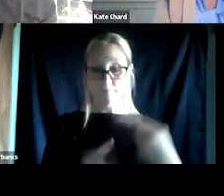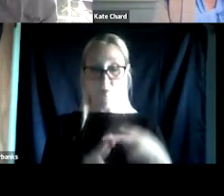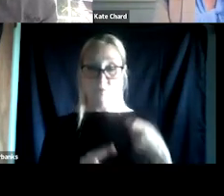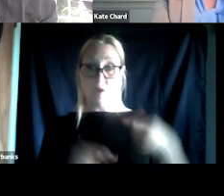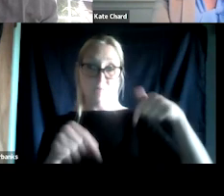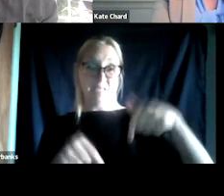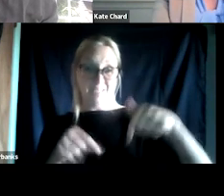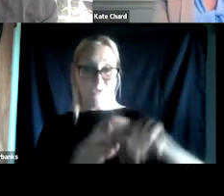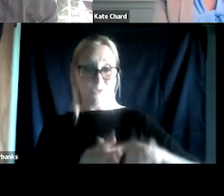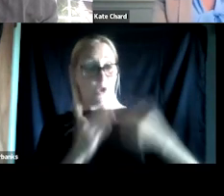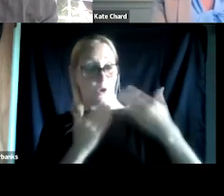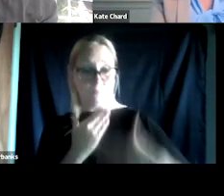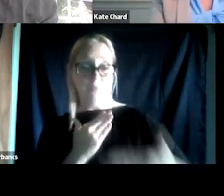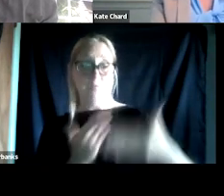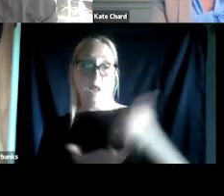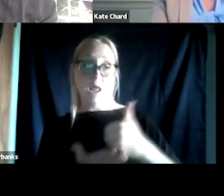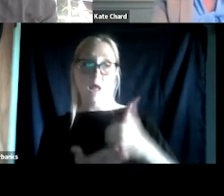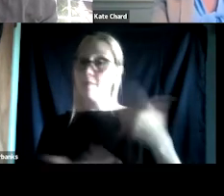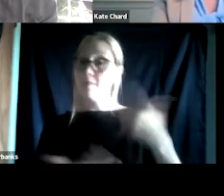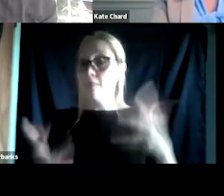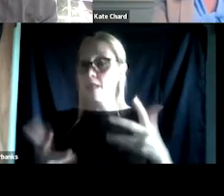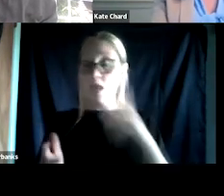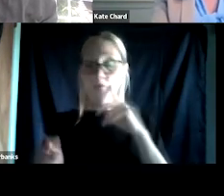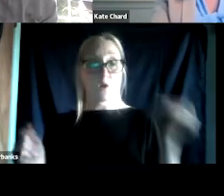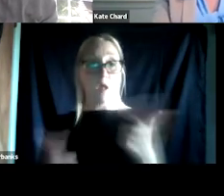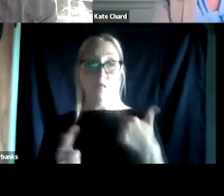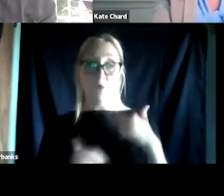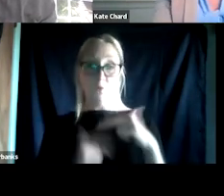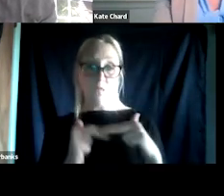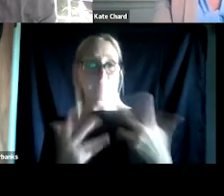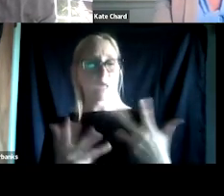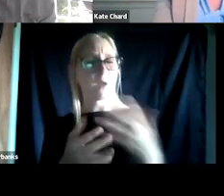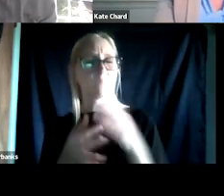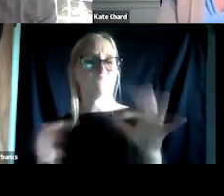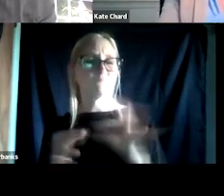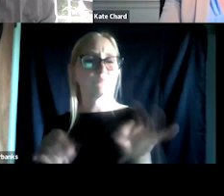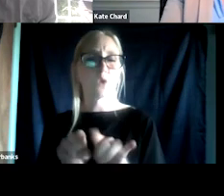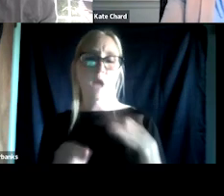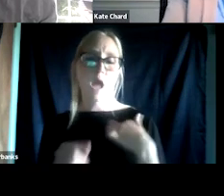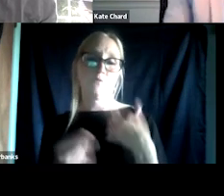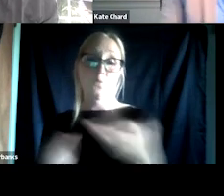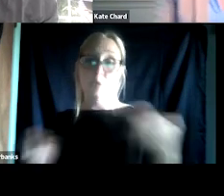So that's it for our overall slides. I do wanna mention, we have a bunch of resources listed here. I'm not gonna go through them all